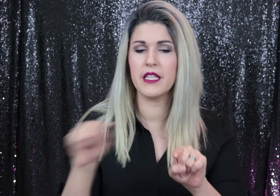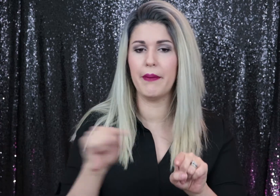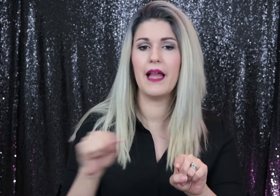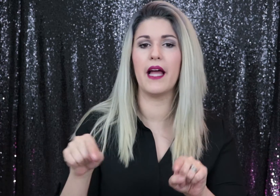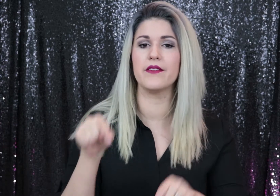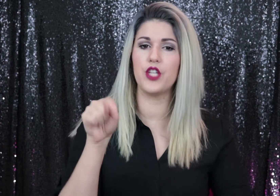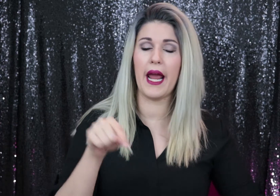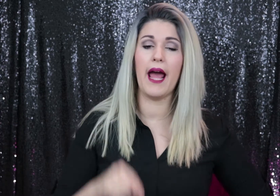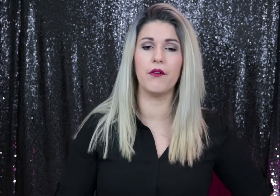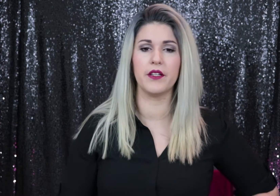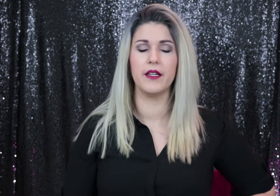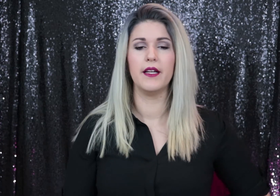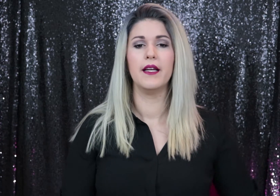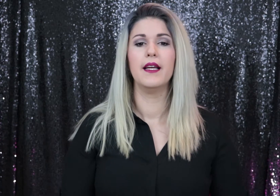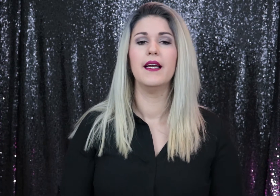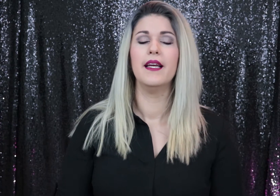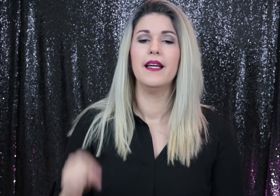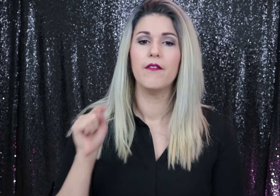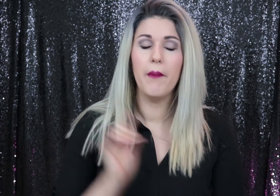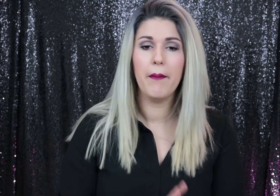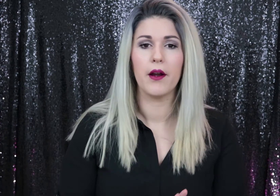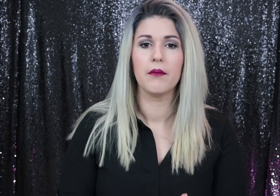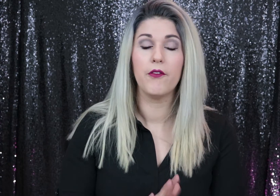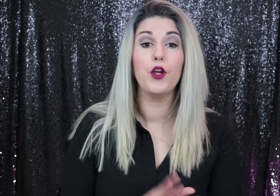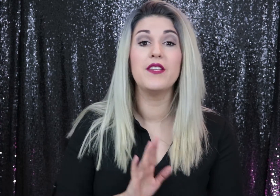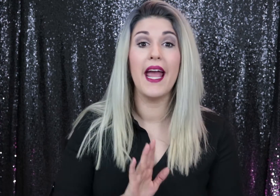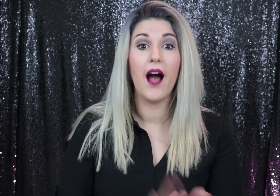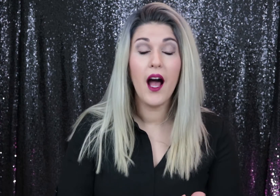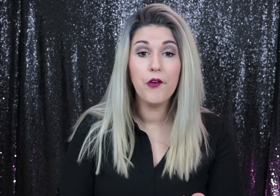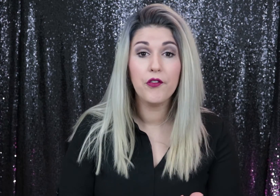it's in the violence. Check them out. Remember before you take off,